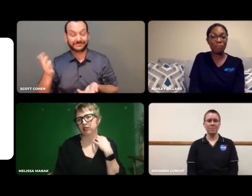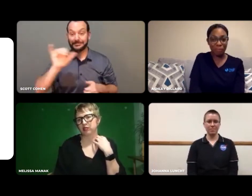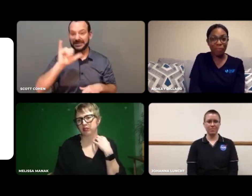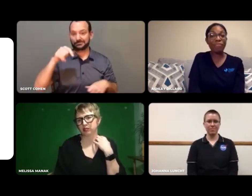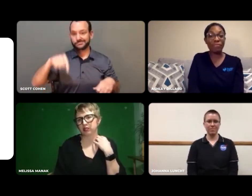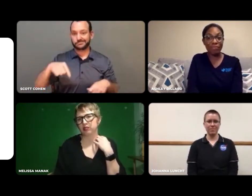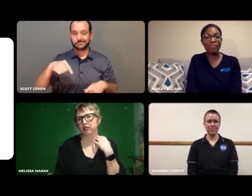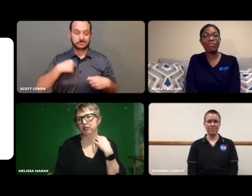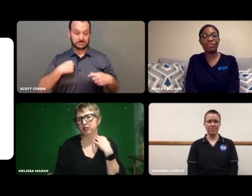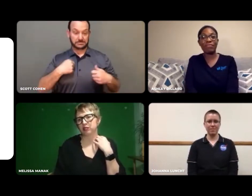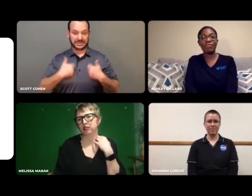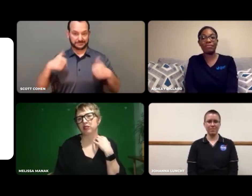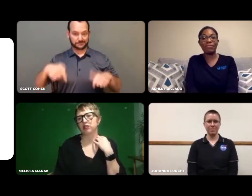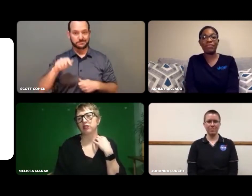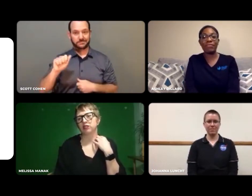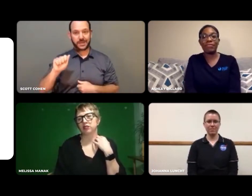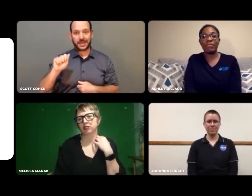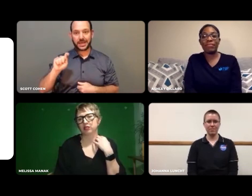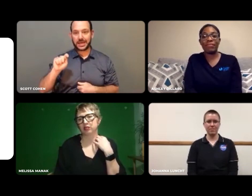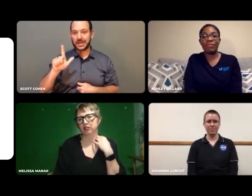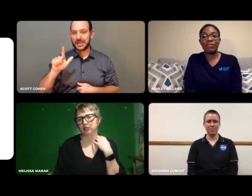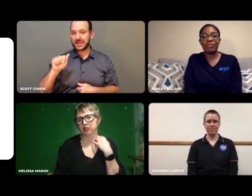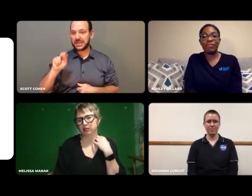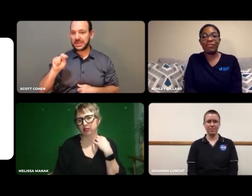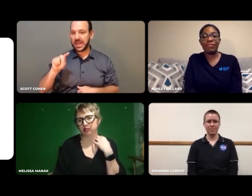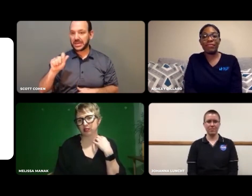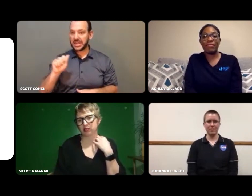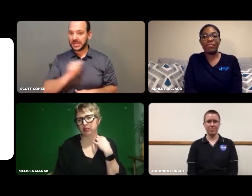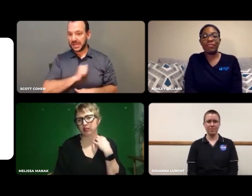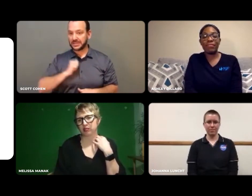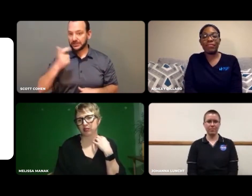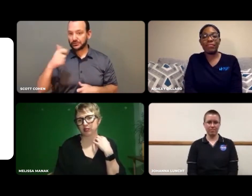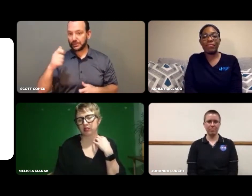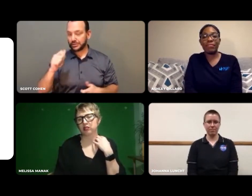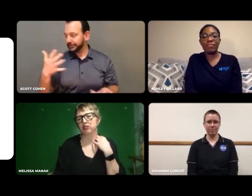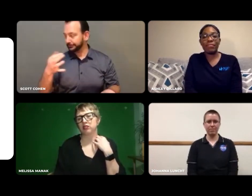I'm in Atlanta, Georgia.